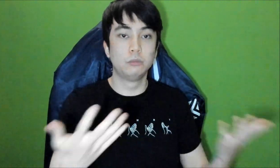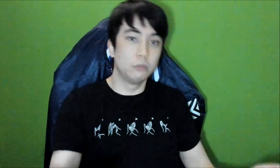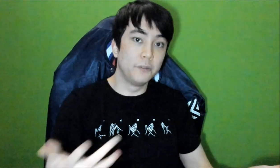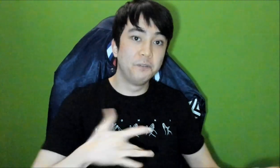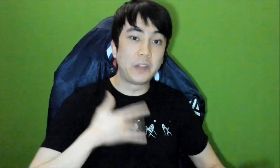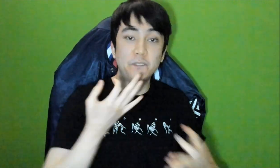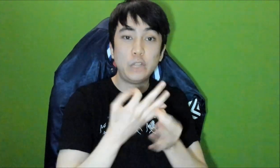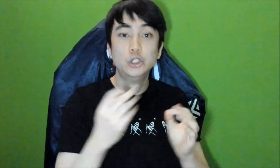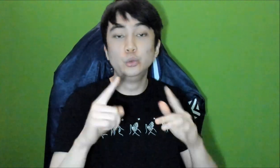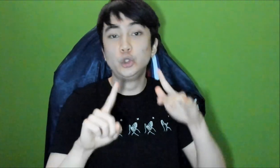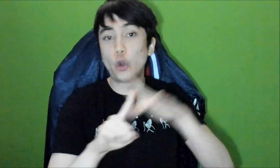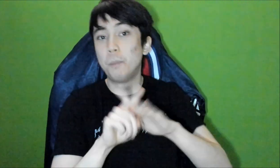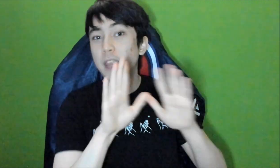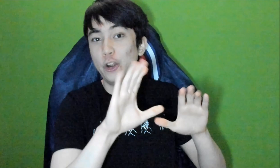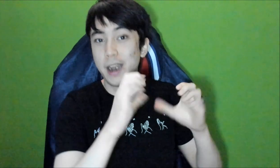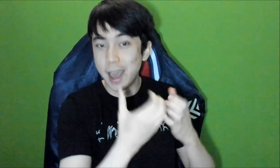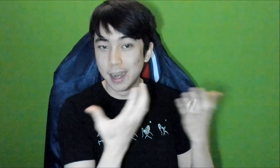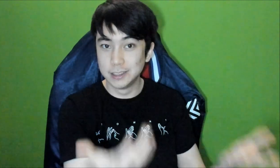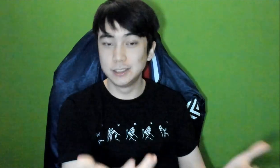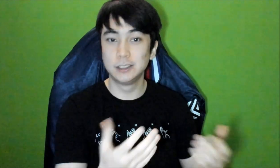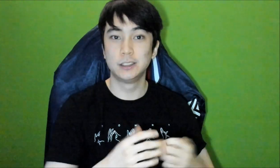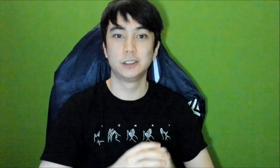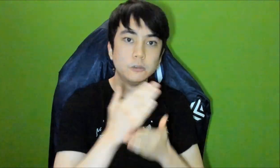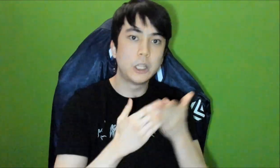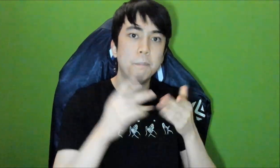Feel free to show up their classes